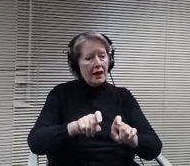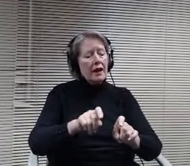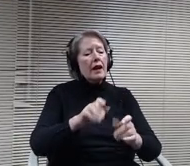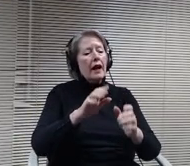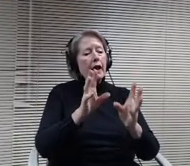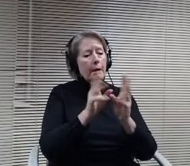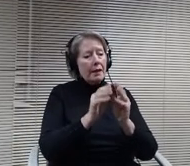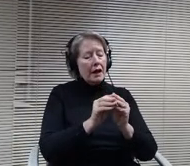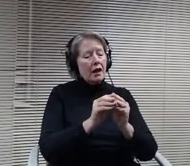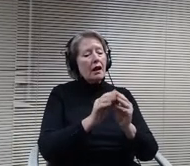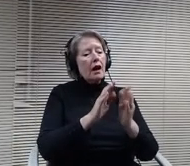scheduled board meeting.